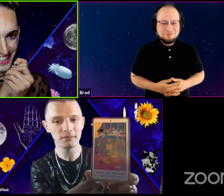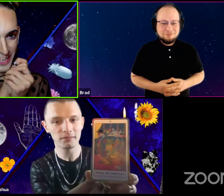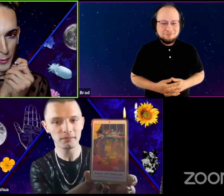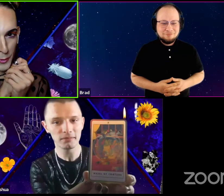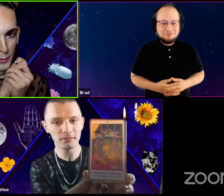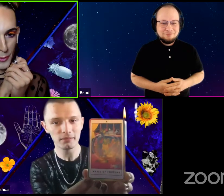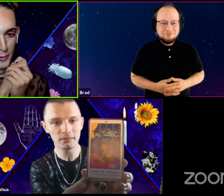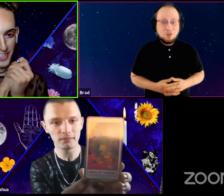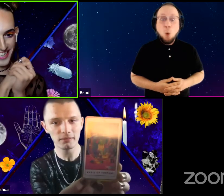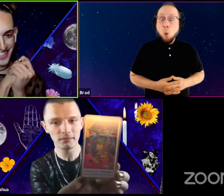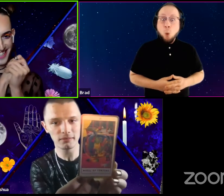Ooh.